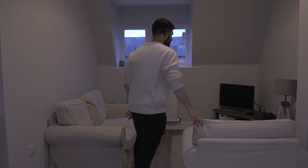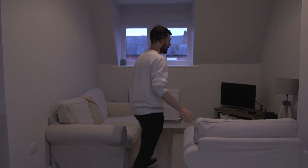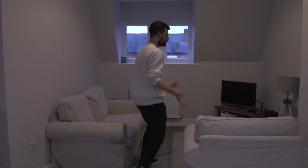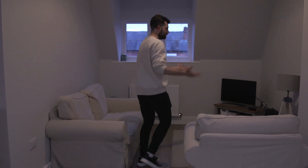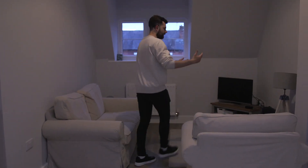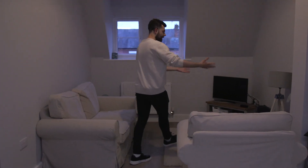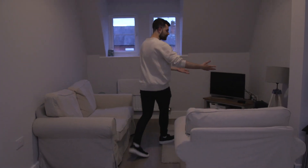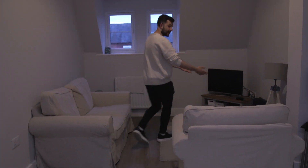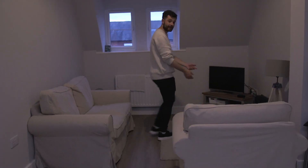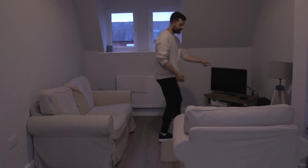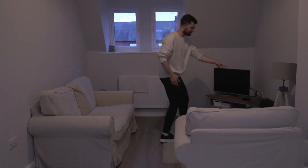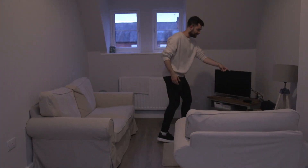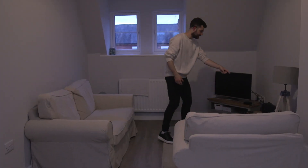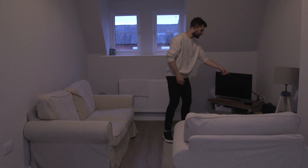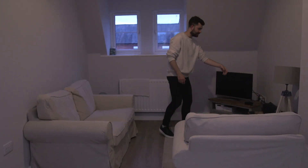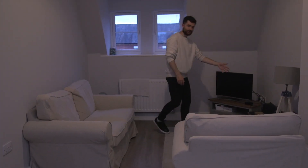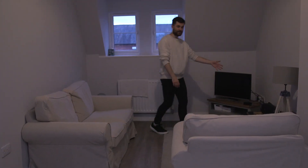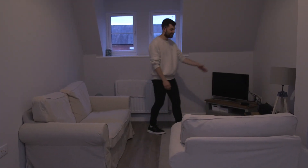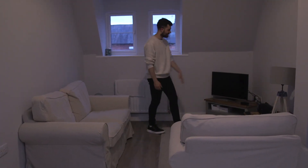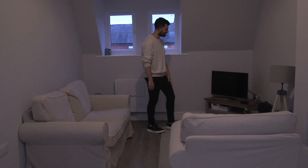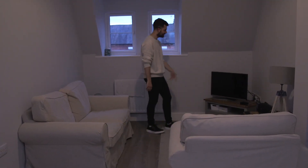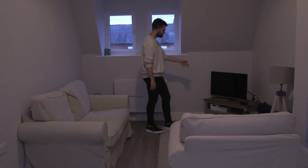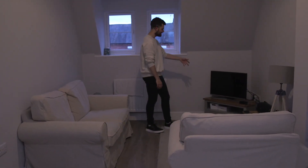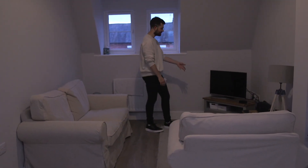And then I got lamp shade speaker, wifi, tv here.